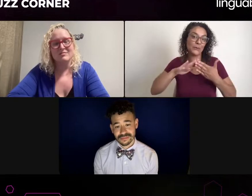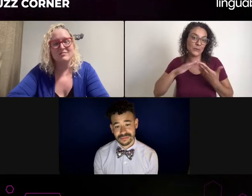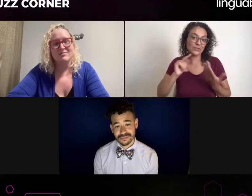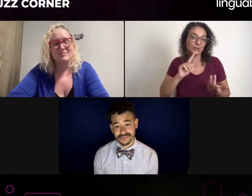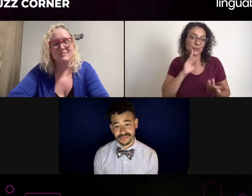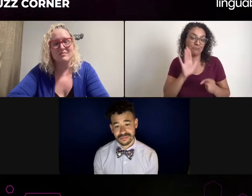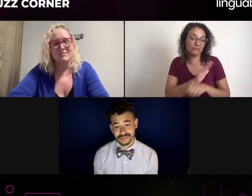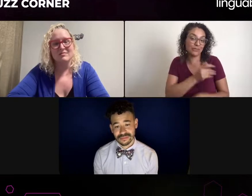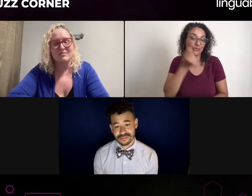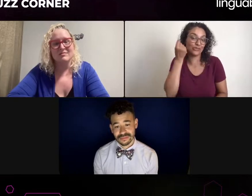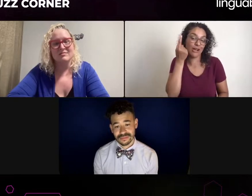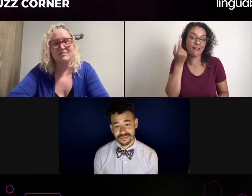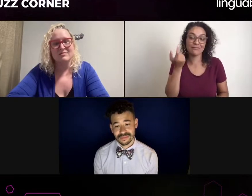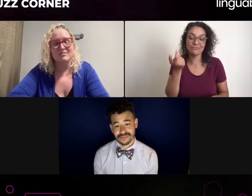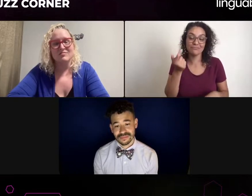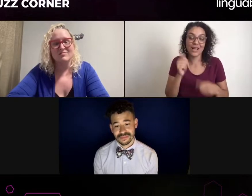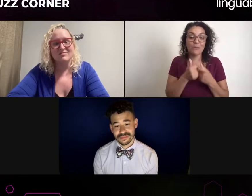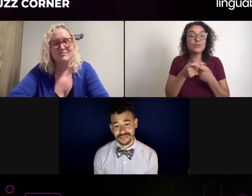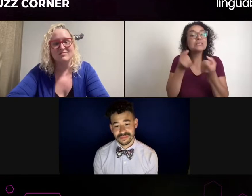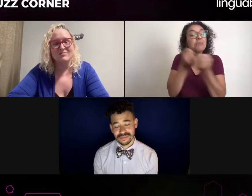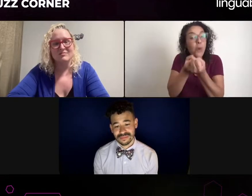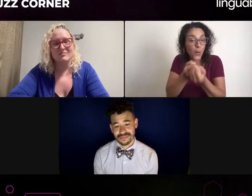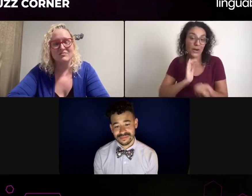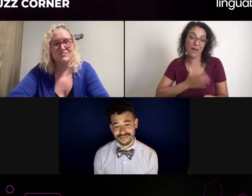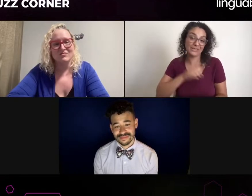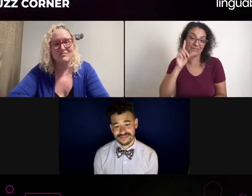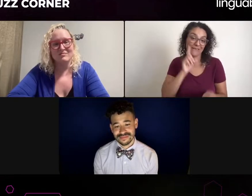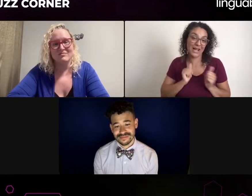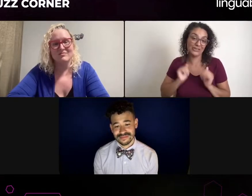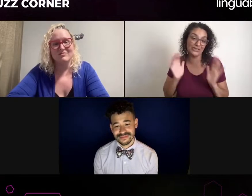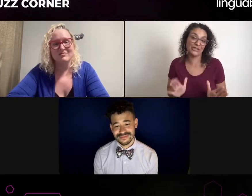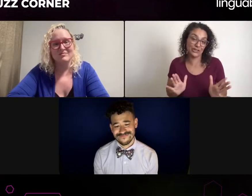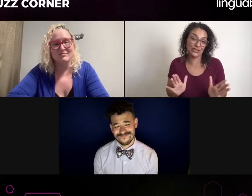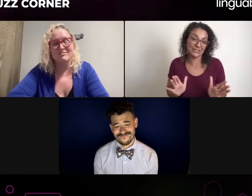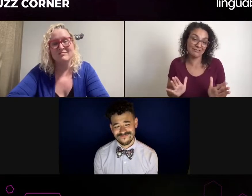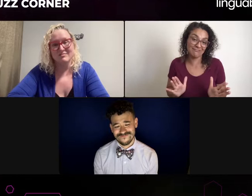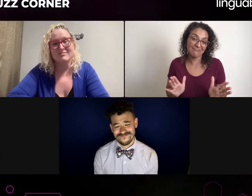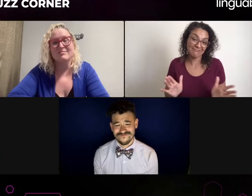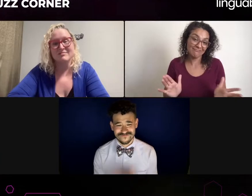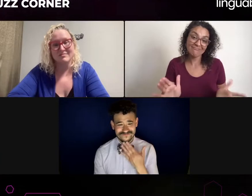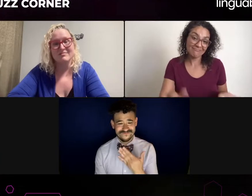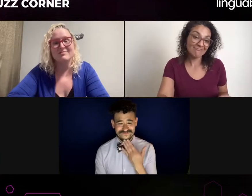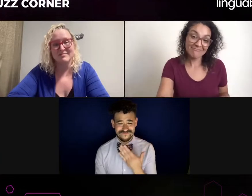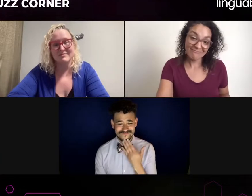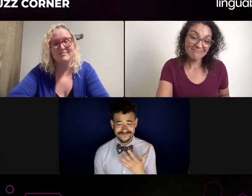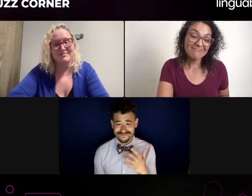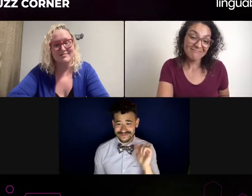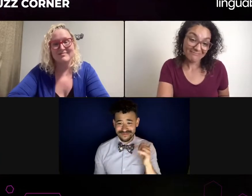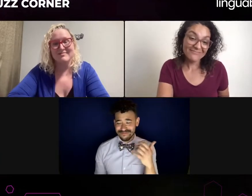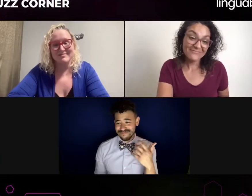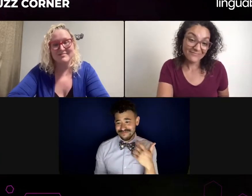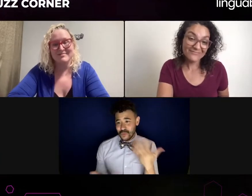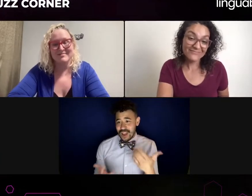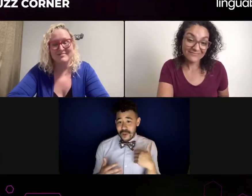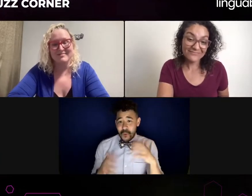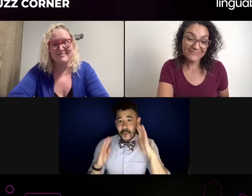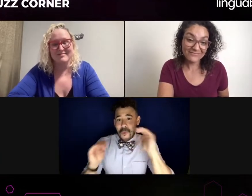"And this character, it's not authentic, it's not true to me." "It's not true to the the performance I'm bringing."